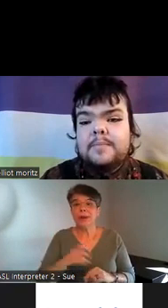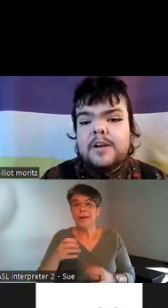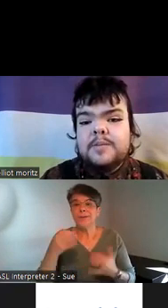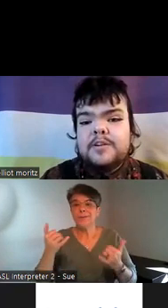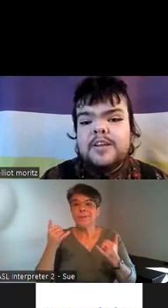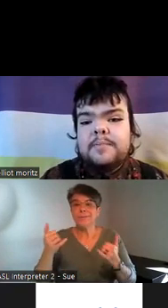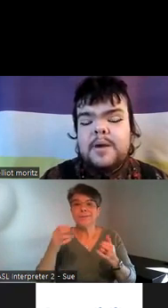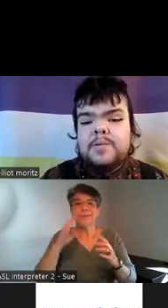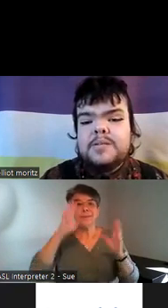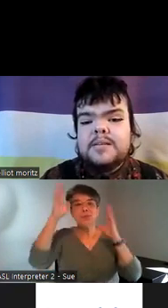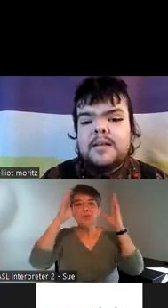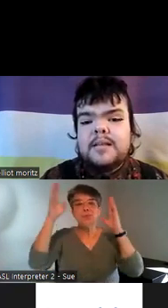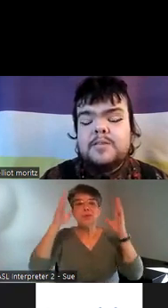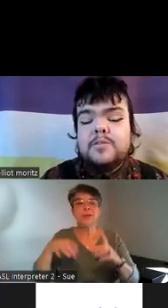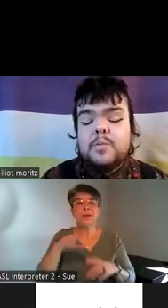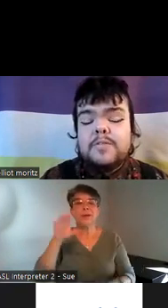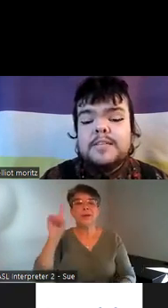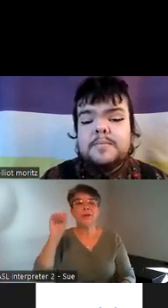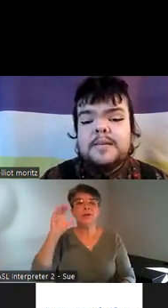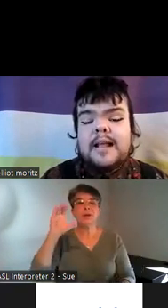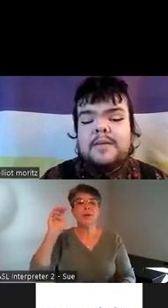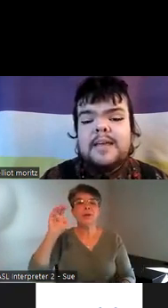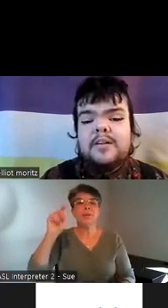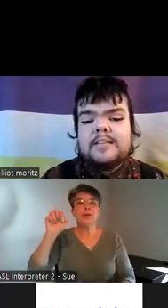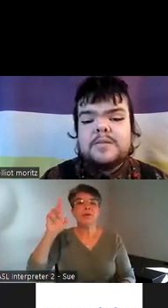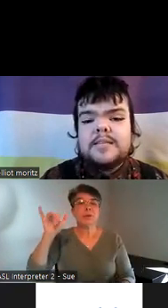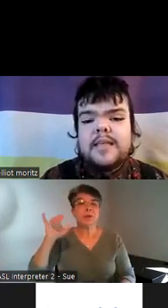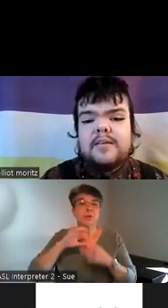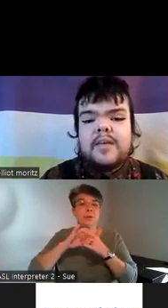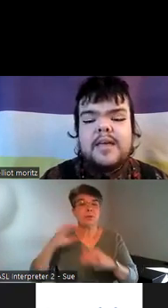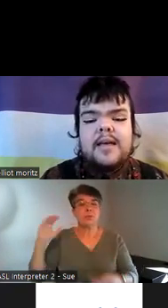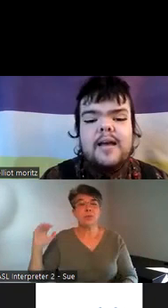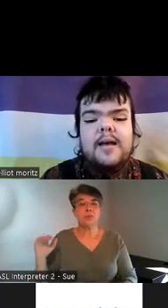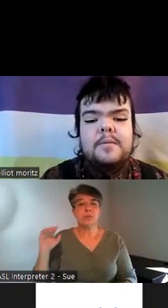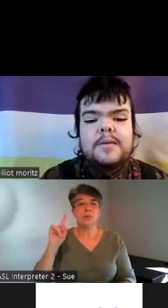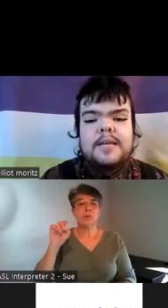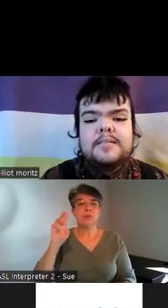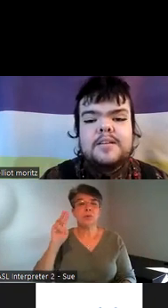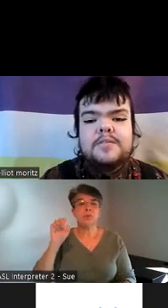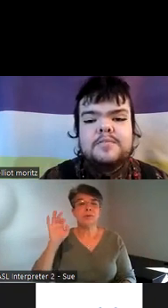um documentary about dwarfism and how that interacts with his life um he does lots of